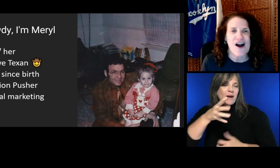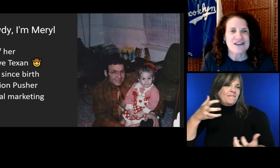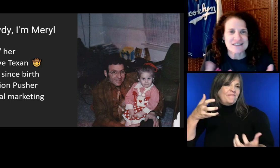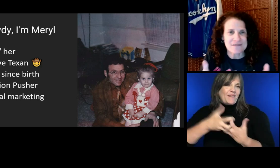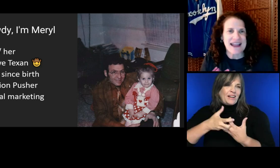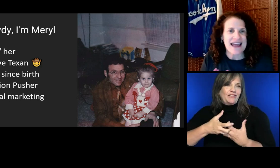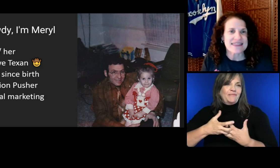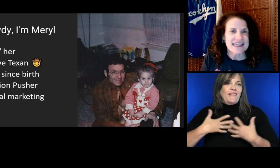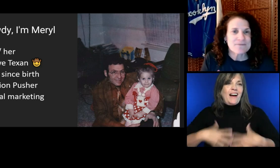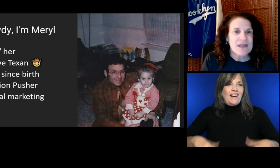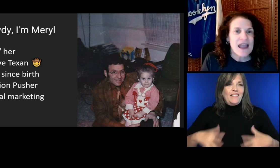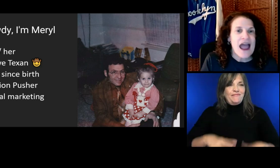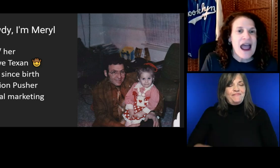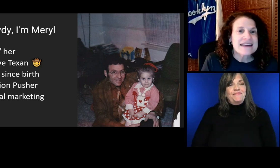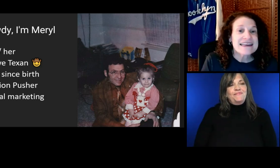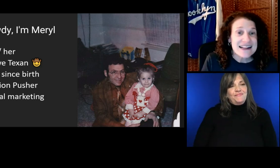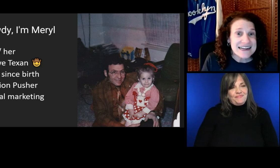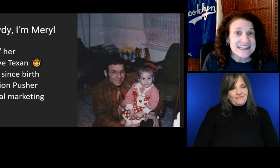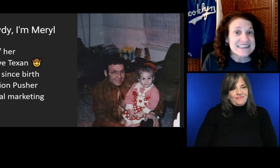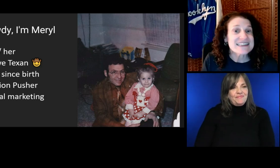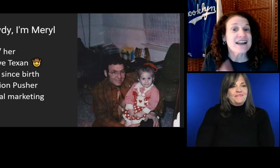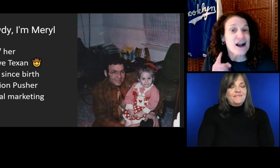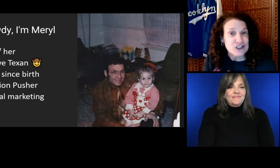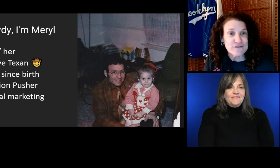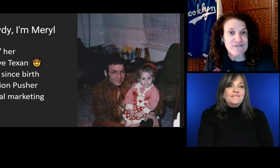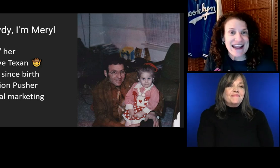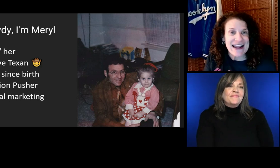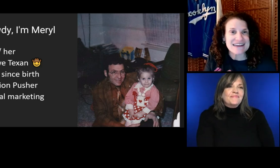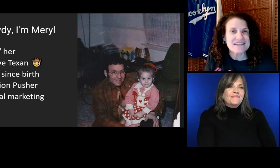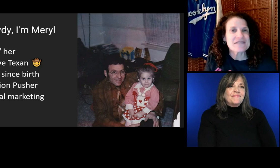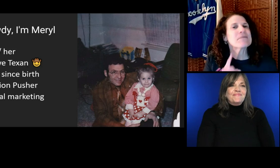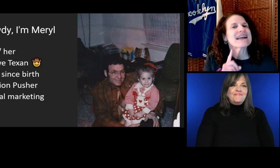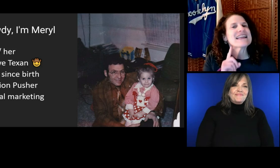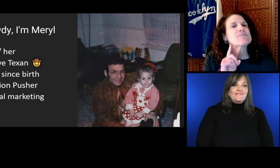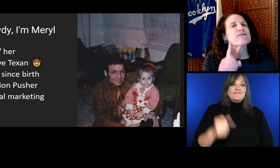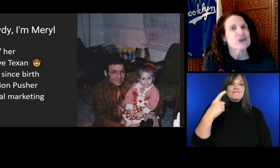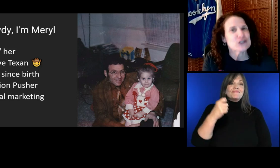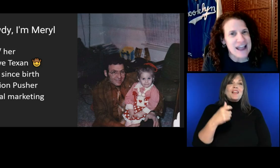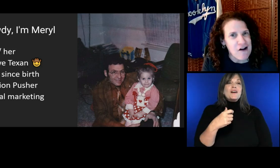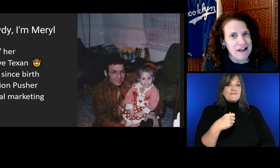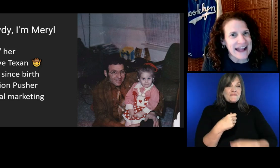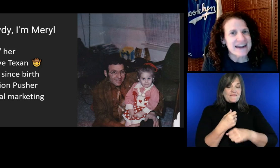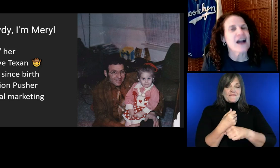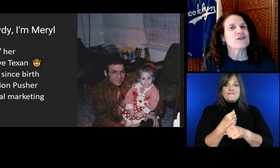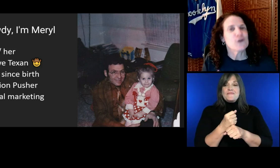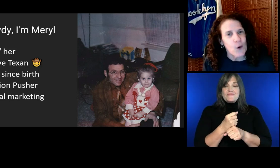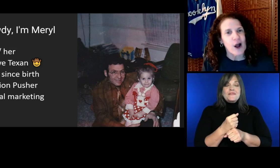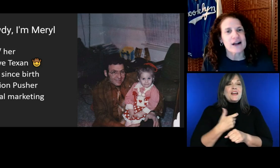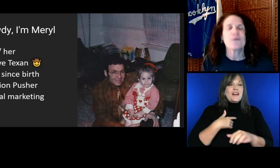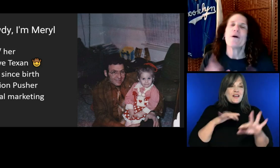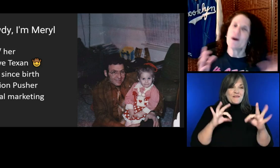Awesome, Kathy. Dan is a Dodgers fan but he prefers LA, not New York.